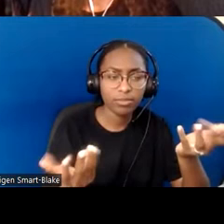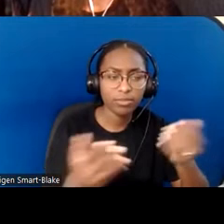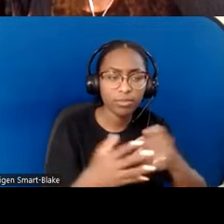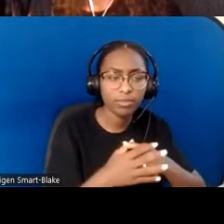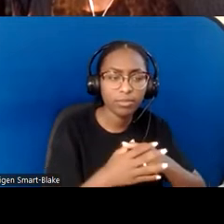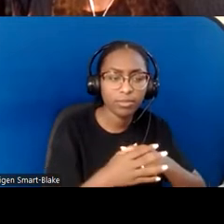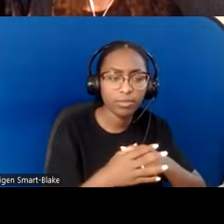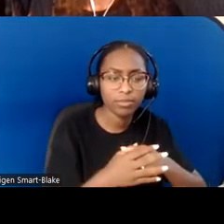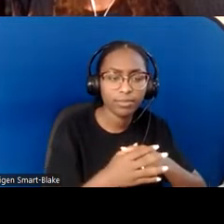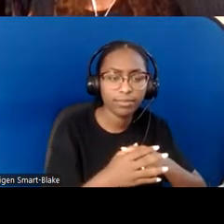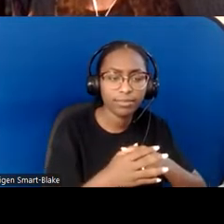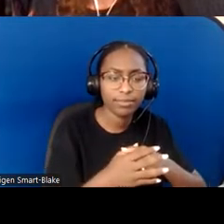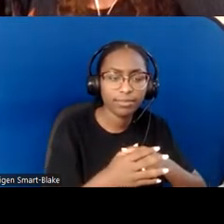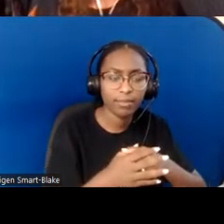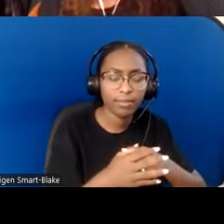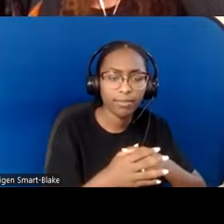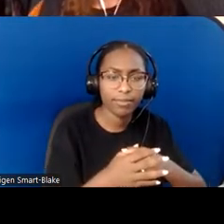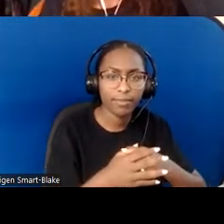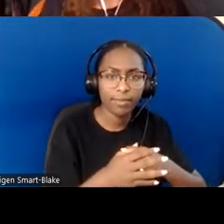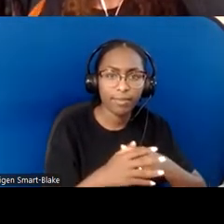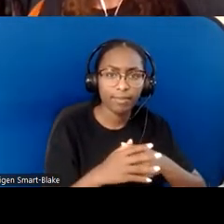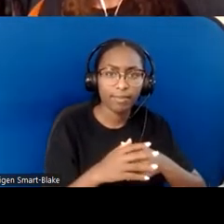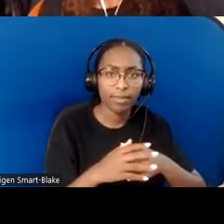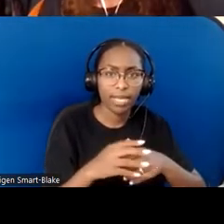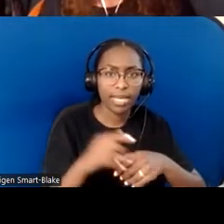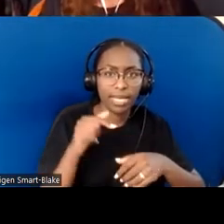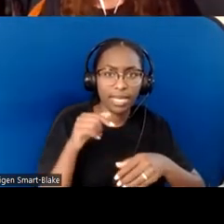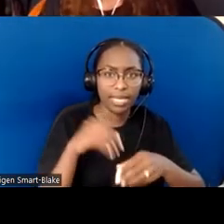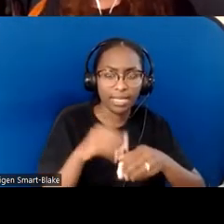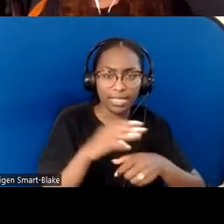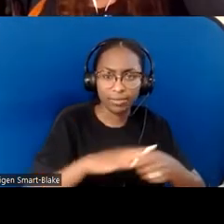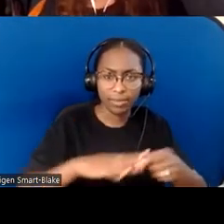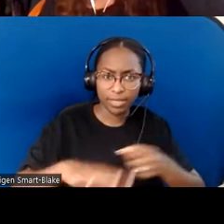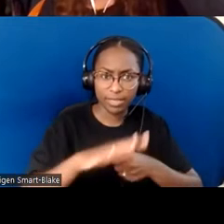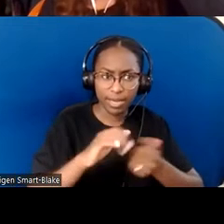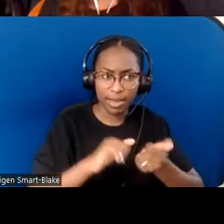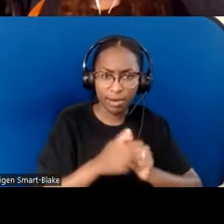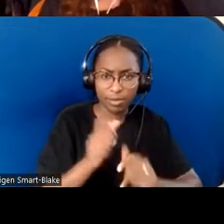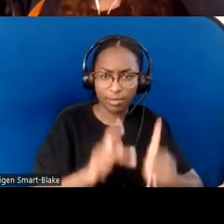How should people act in this space? If people aren't acting the way we think they should act,